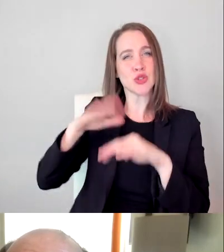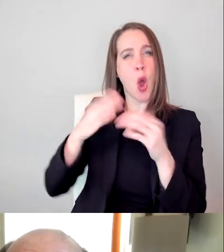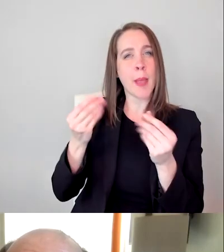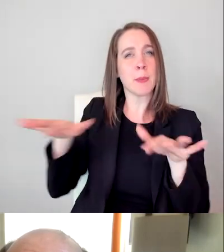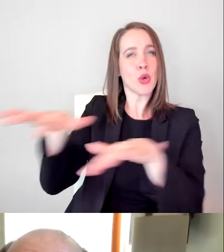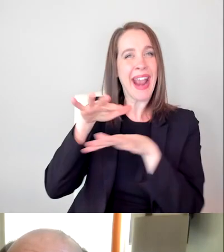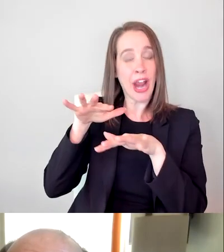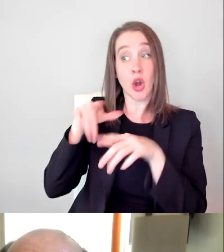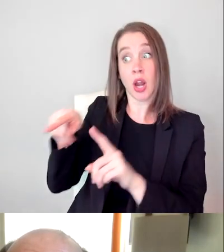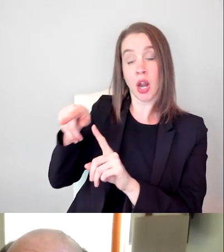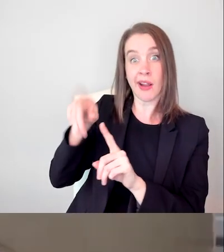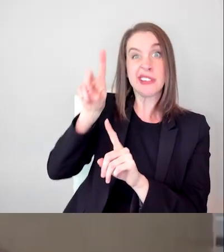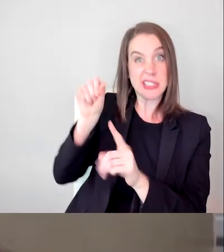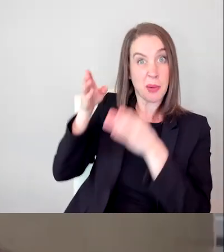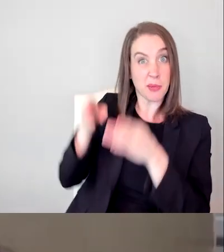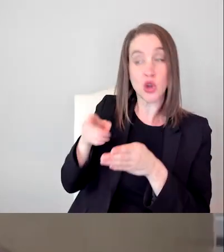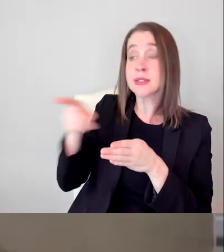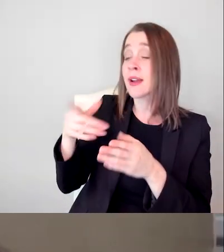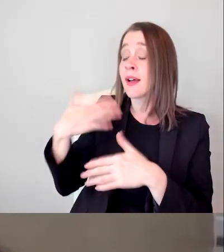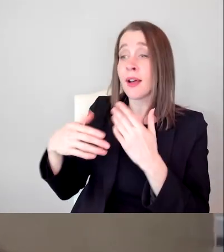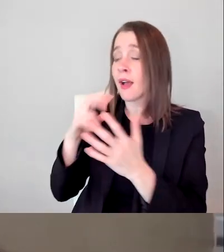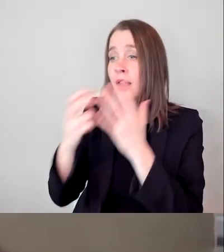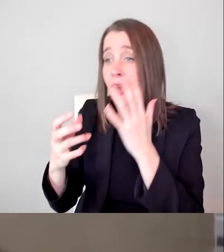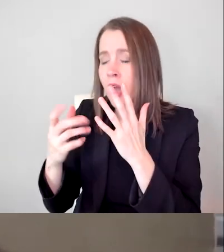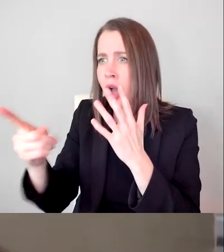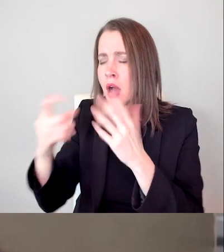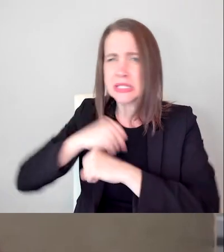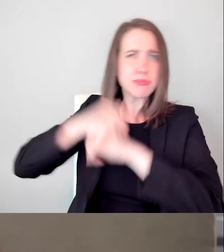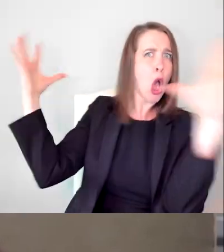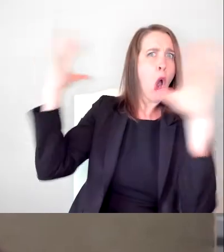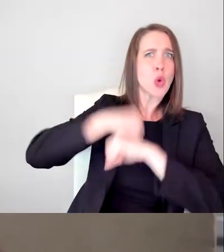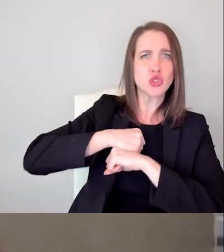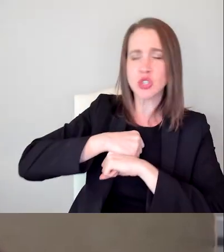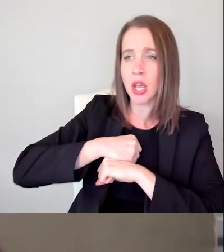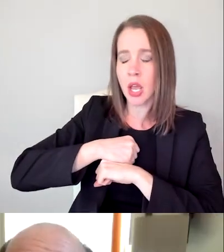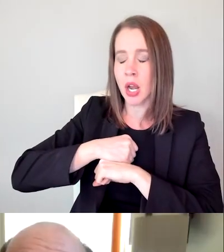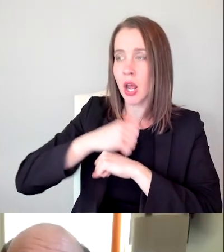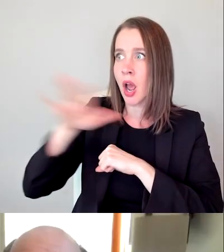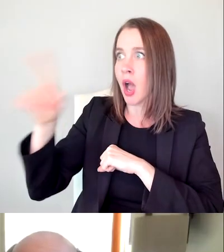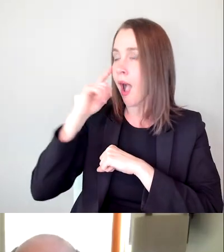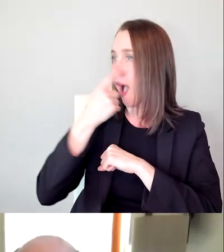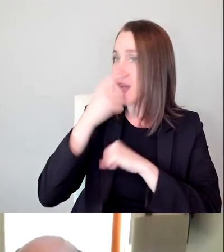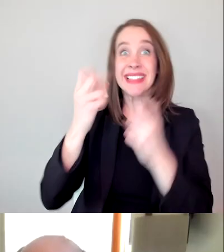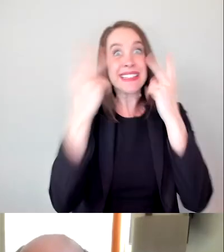and he got his vision back. And like, I'm really glad I didn't blow myself up as a kid, trying to heal myself.